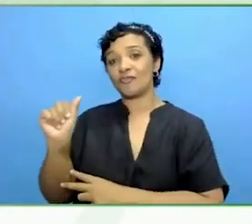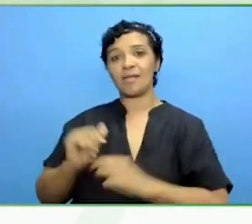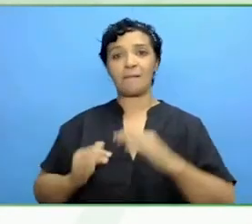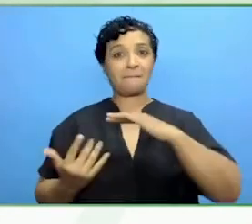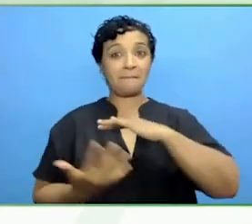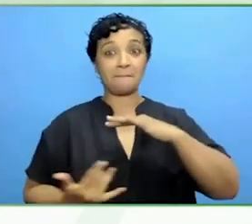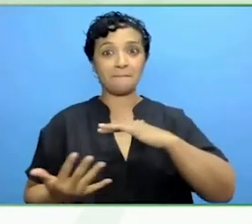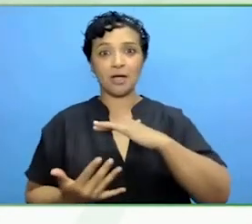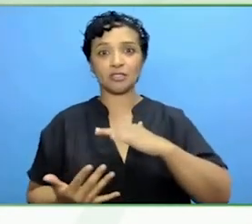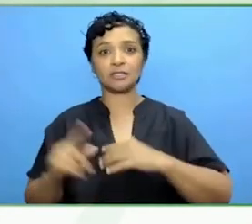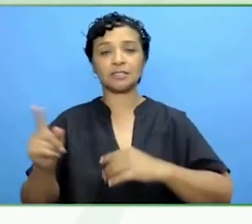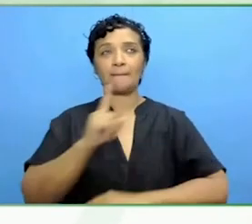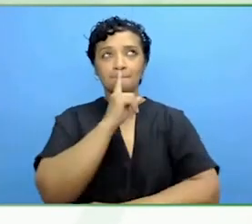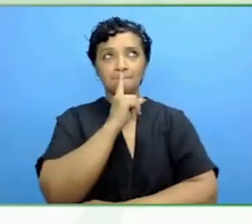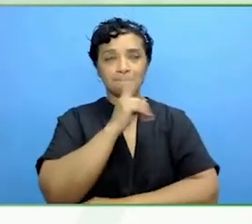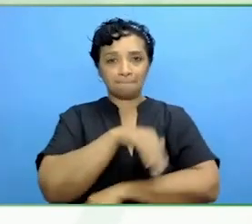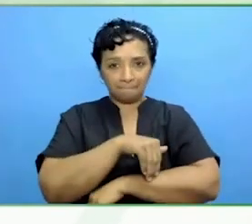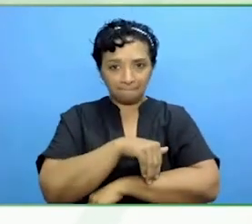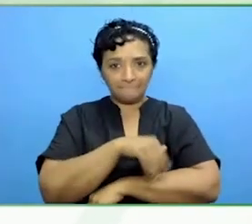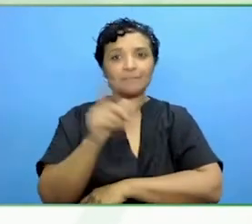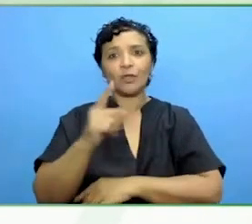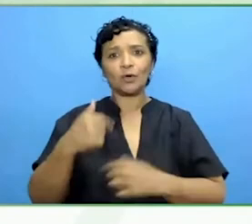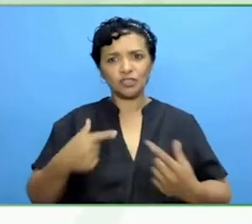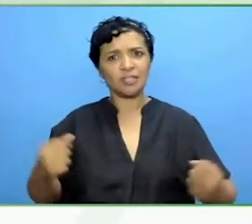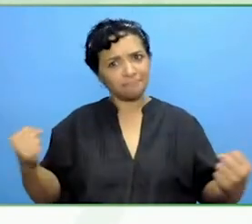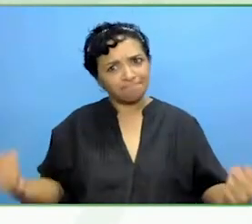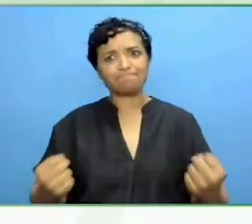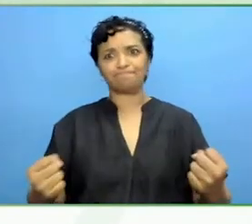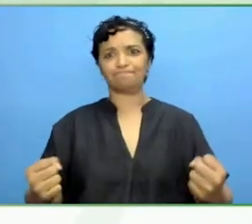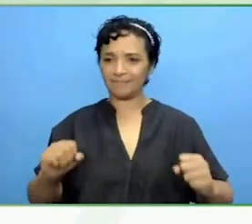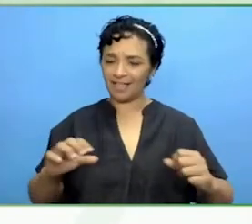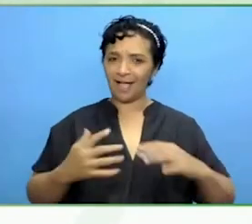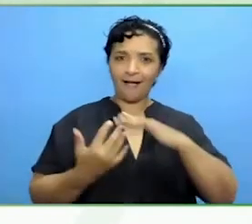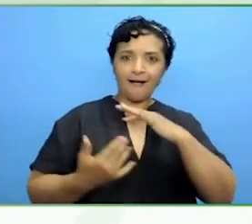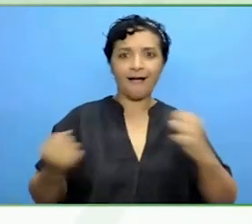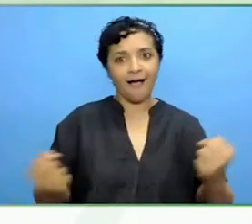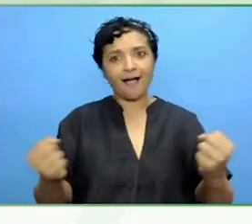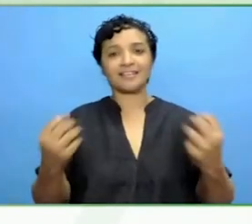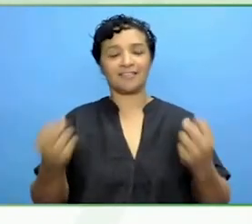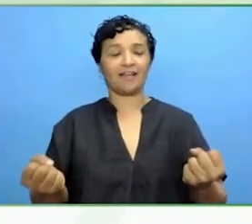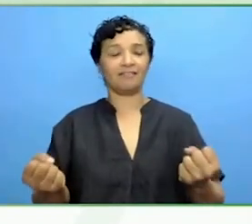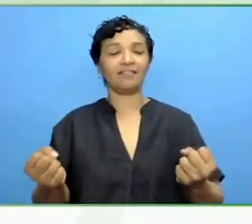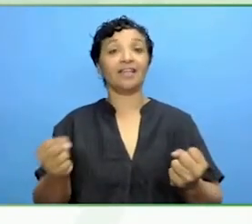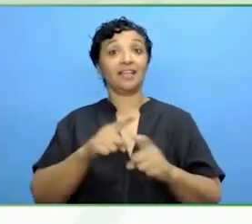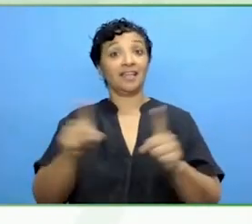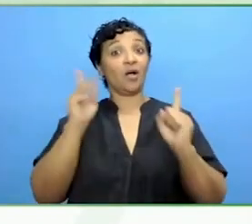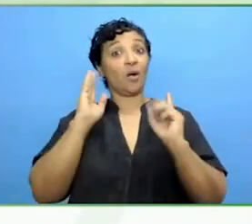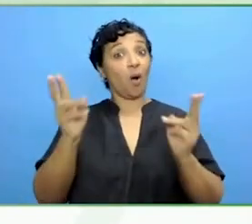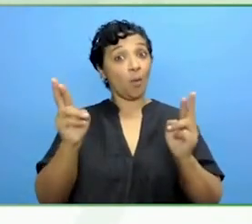powerful messages tomorrow and we can continue the journey in that way.